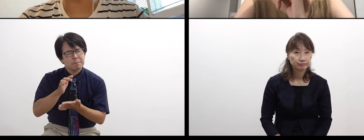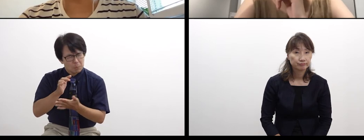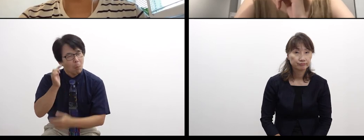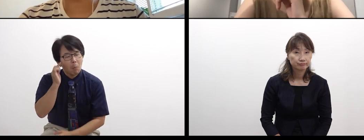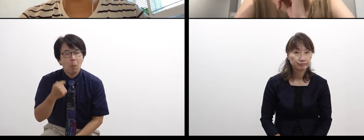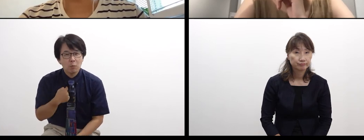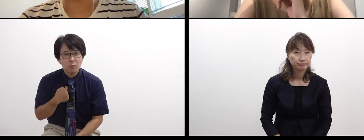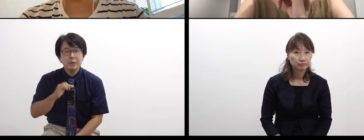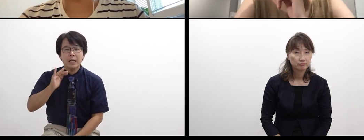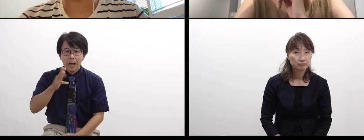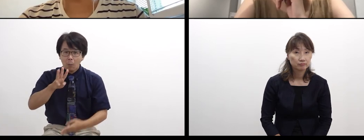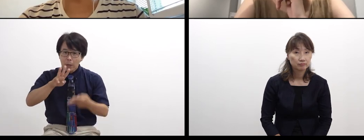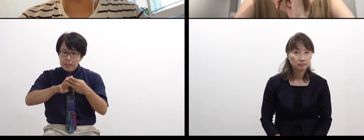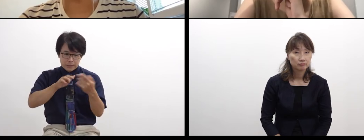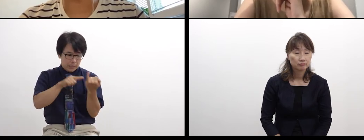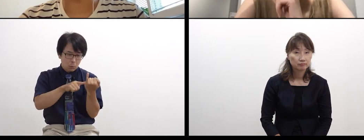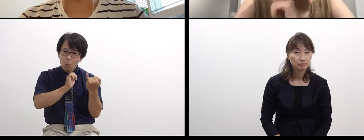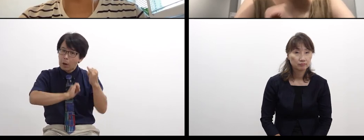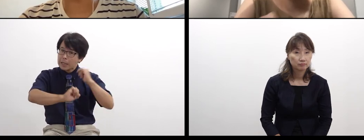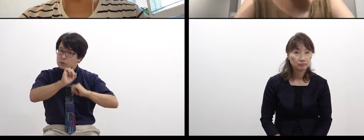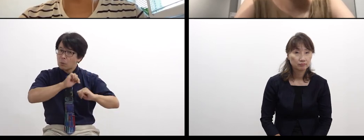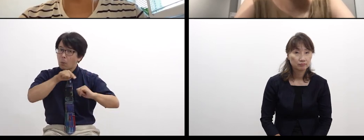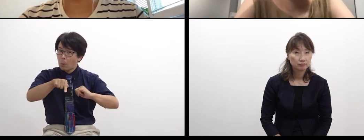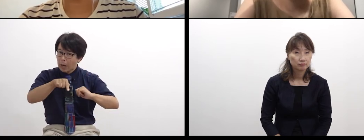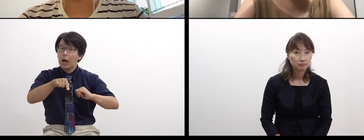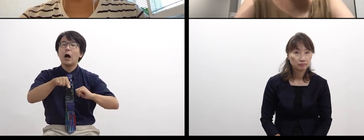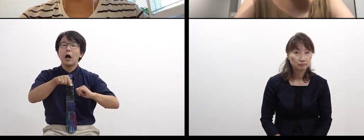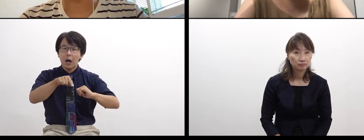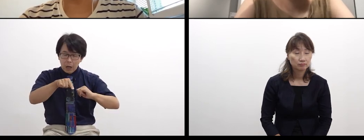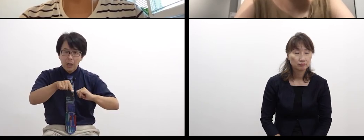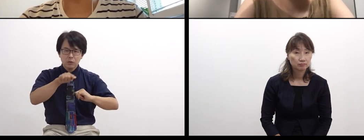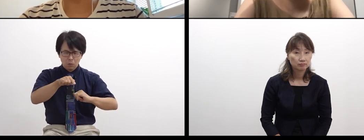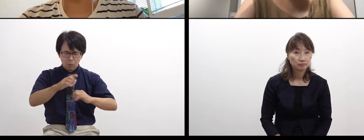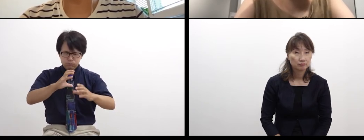Still, your activities looks to